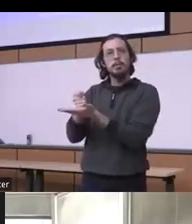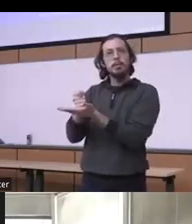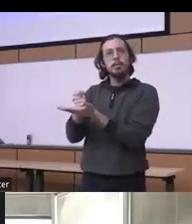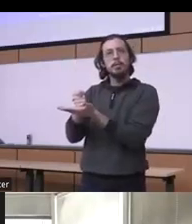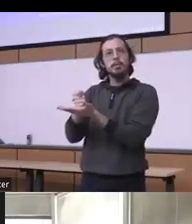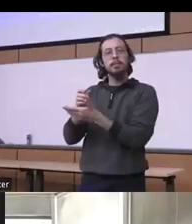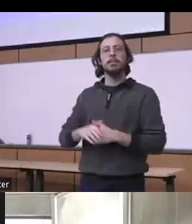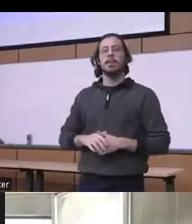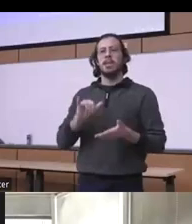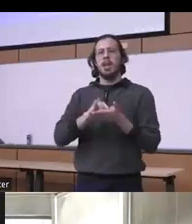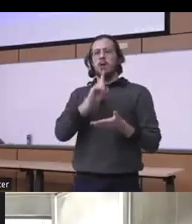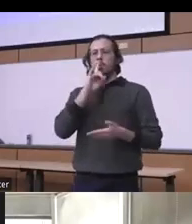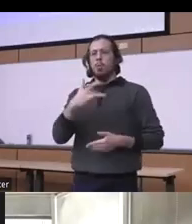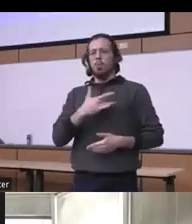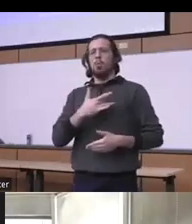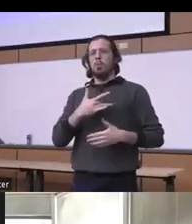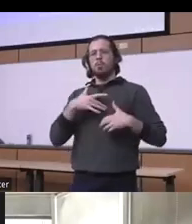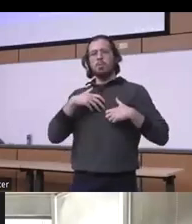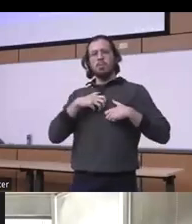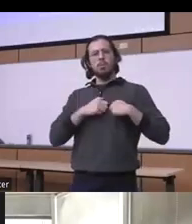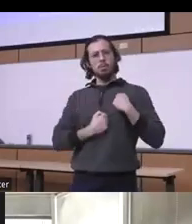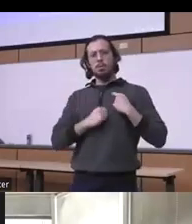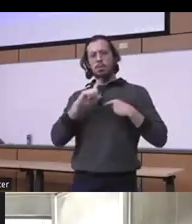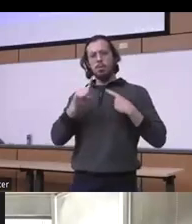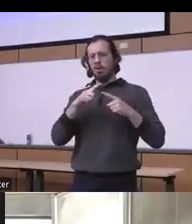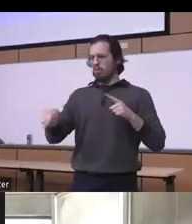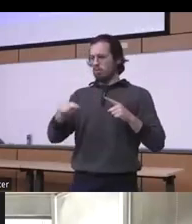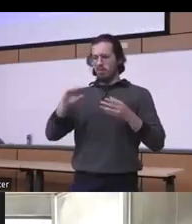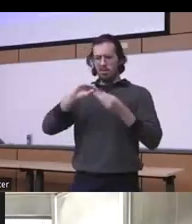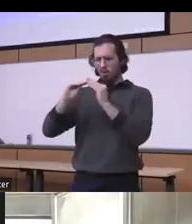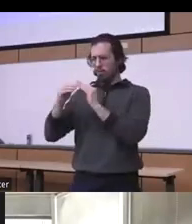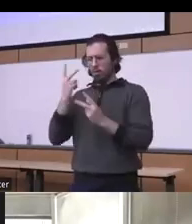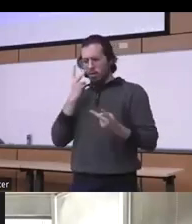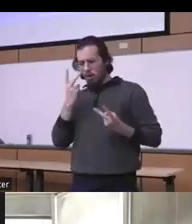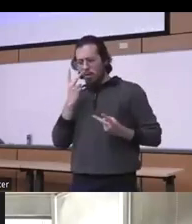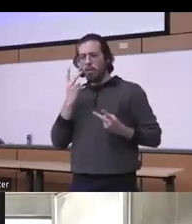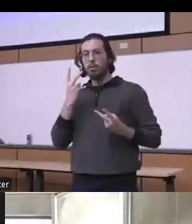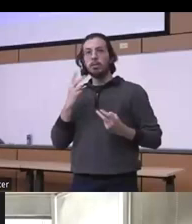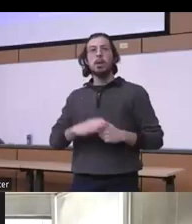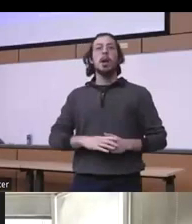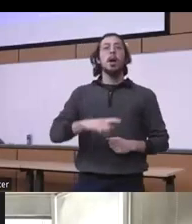devastating when you see these uh these uh numbers and for black and latinx group in the U.S